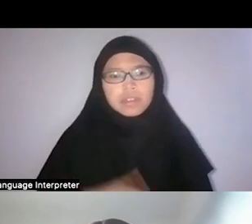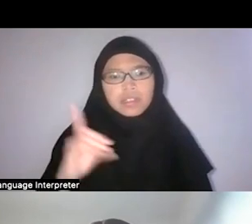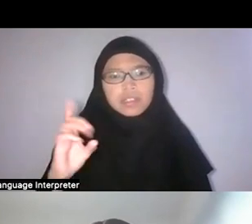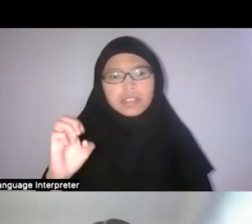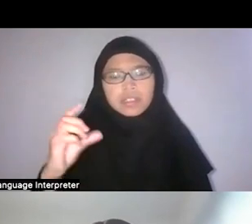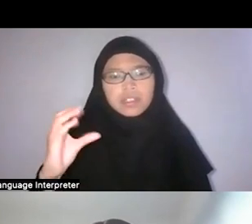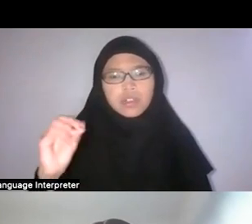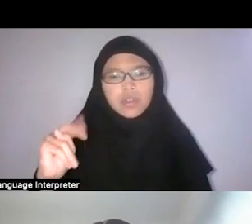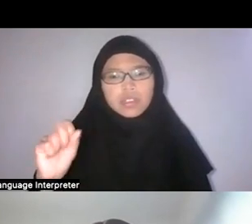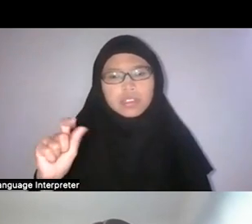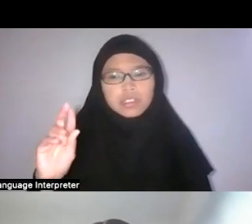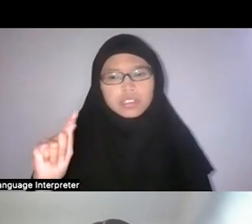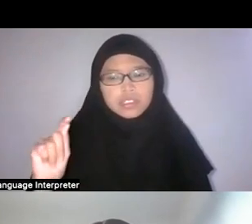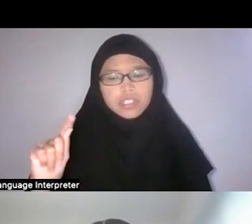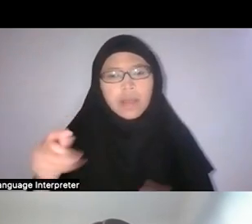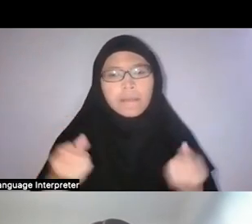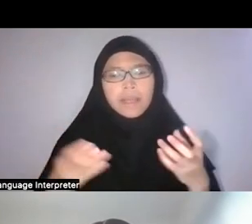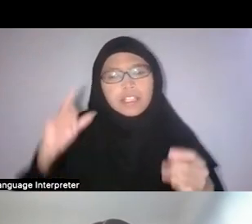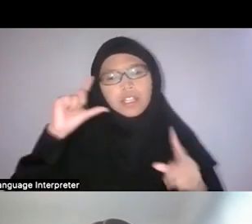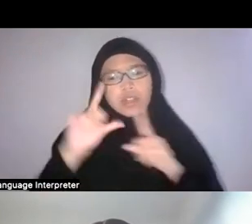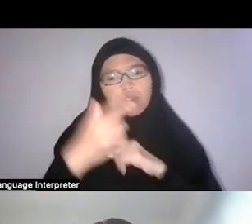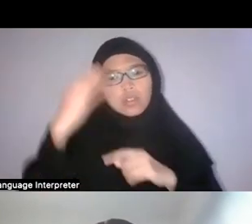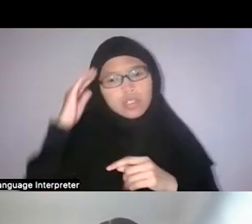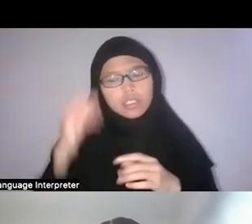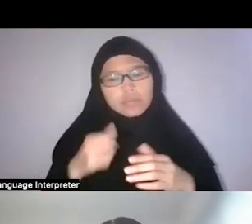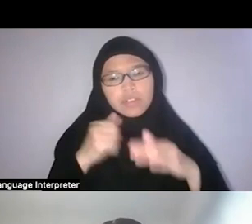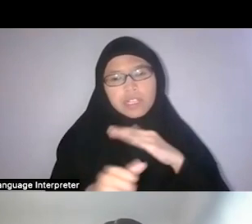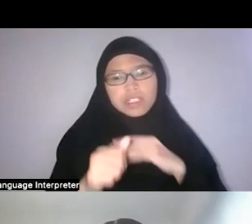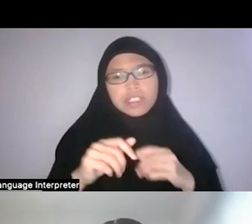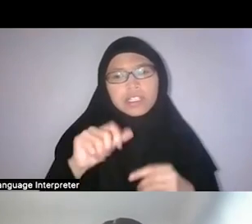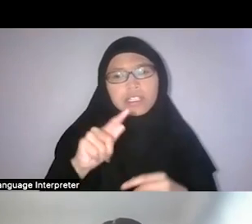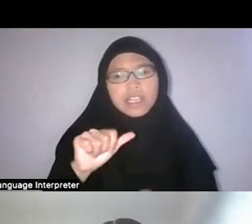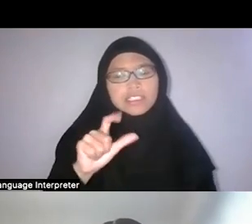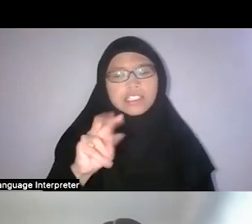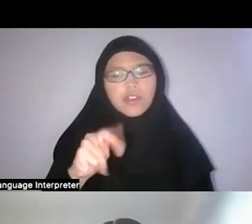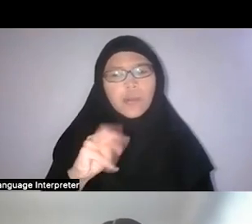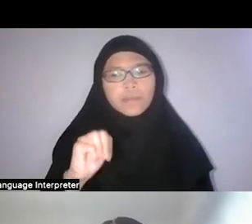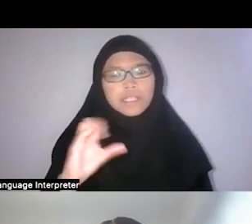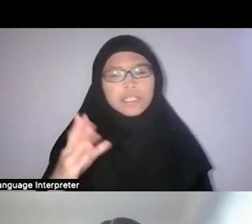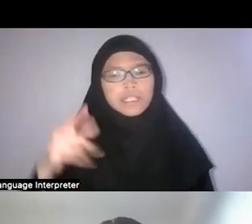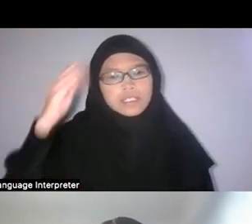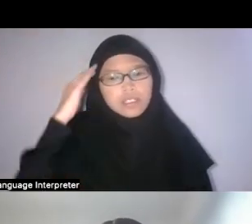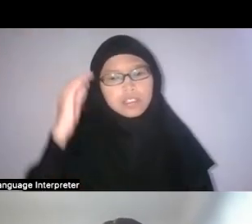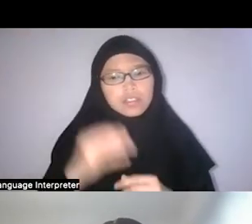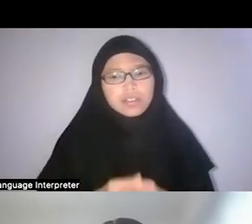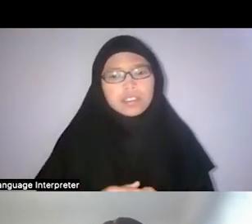that were put under taxonomical organisation that is comprehensible to the colonial authorities back then and for us today.